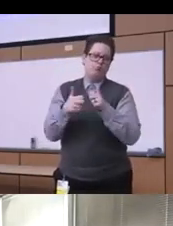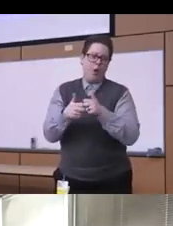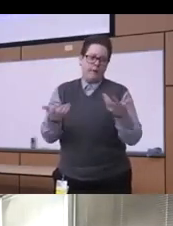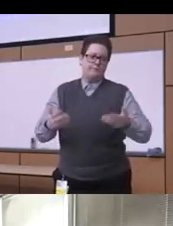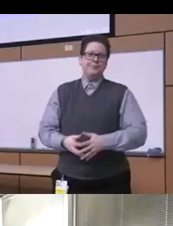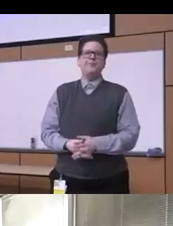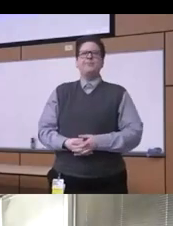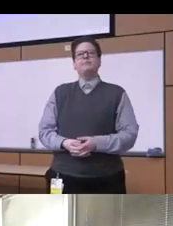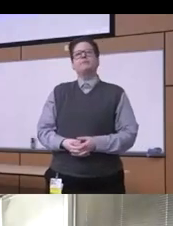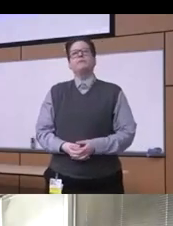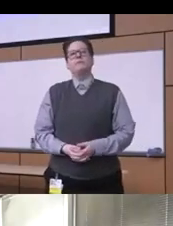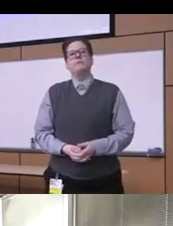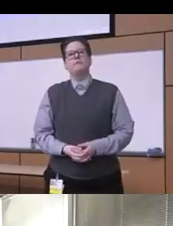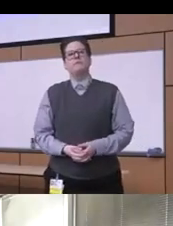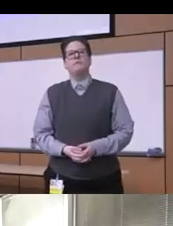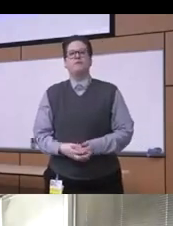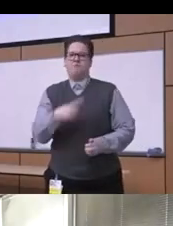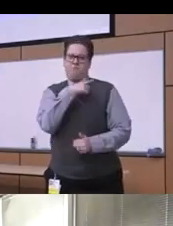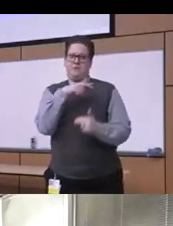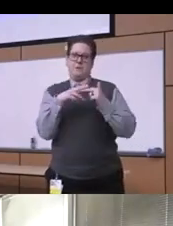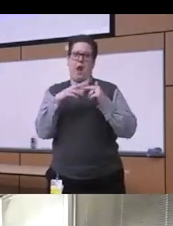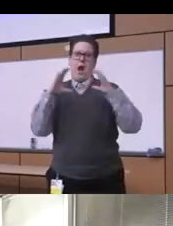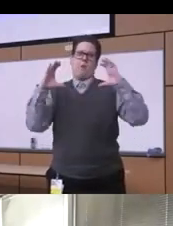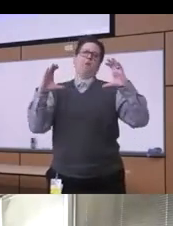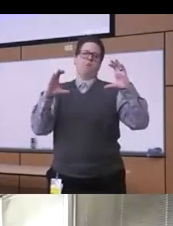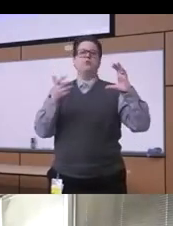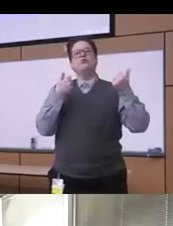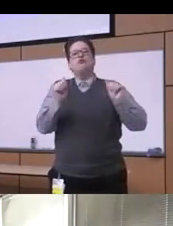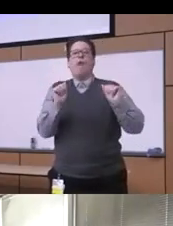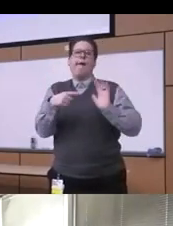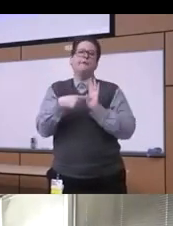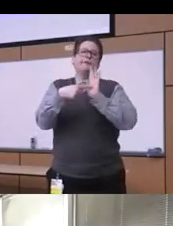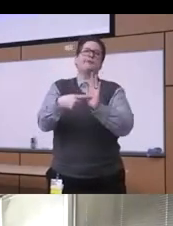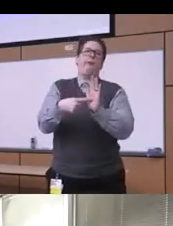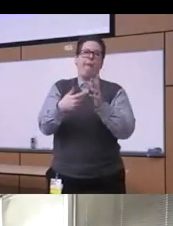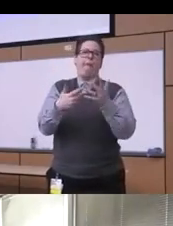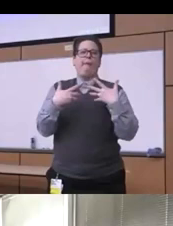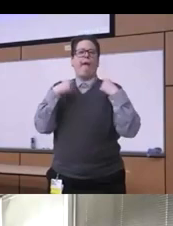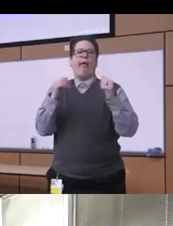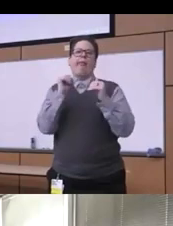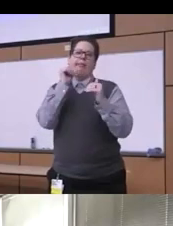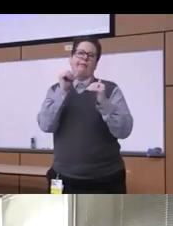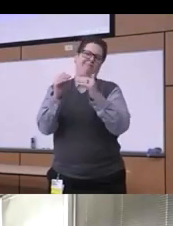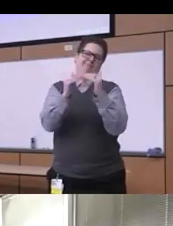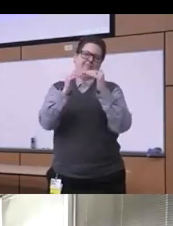so here just to give you an idea about really the health the inequities you know and this is